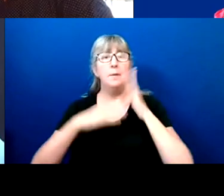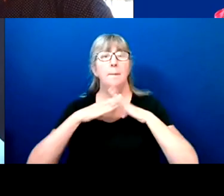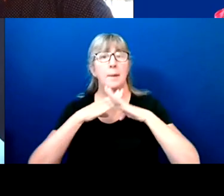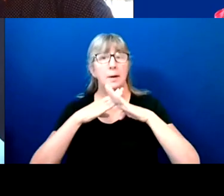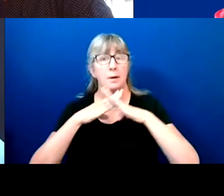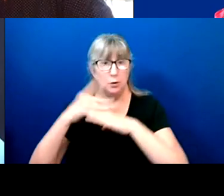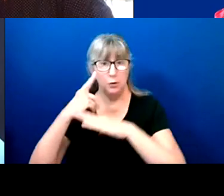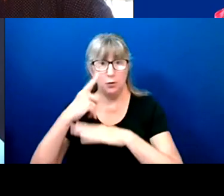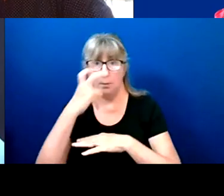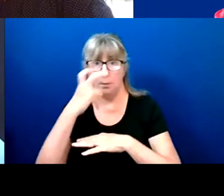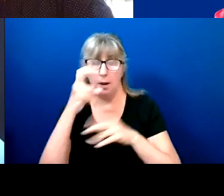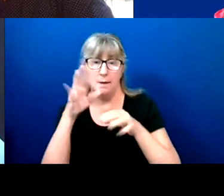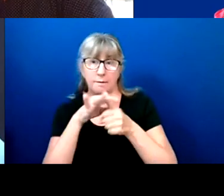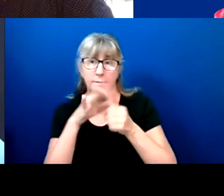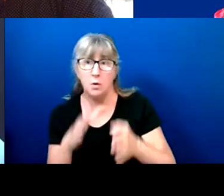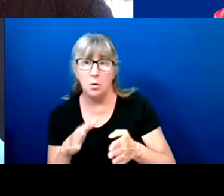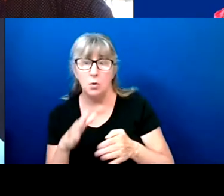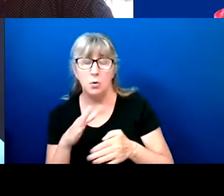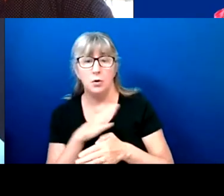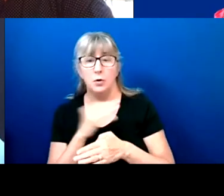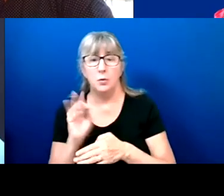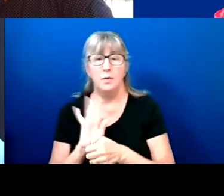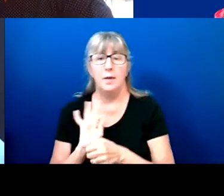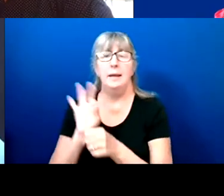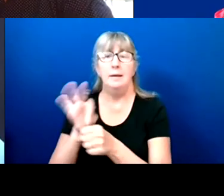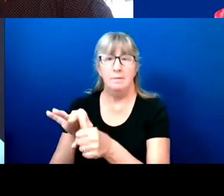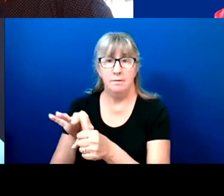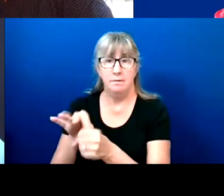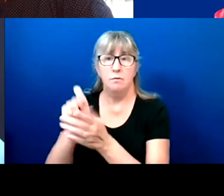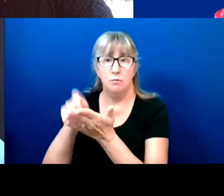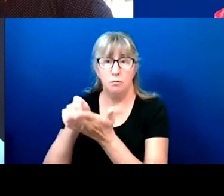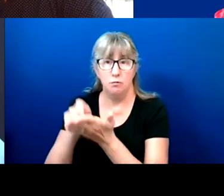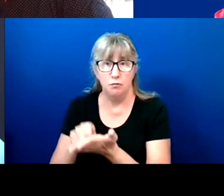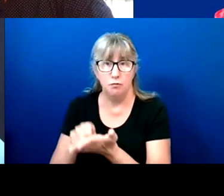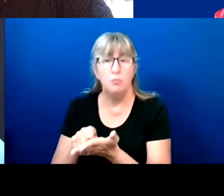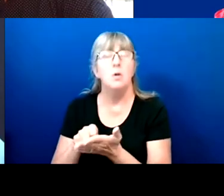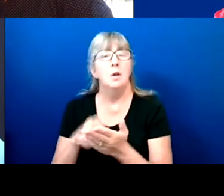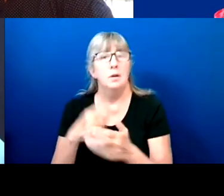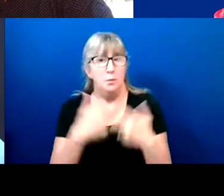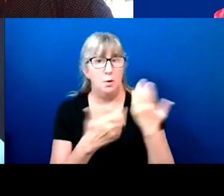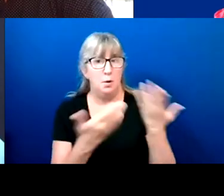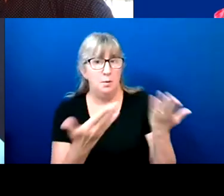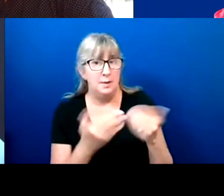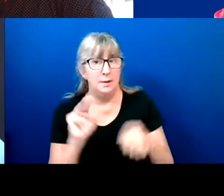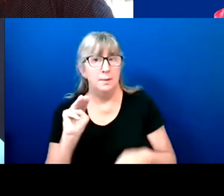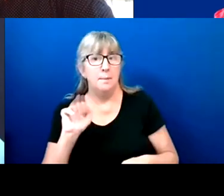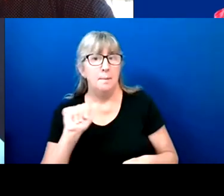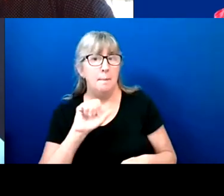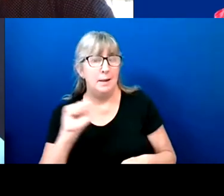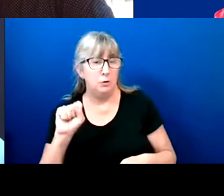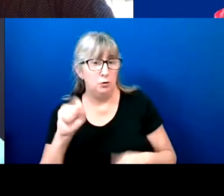the barriers that blind voters face when casting their ballots. We know that's an ongoing issue here in Massachusetts.